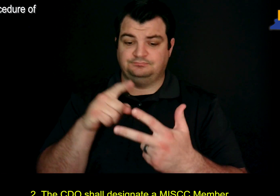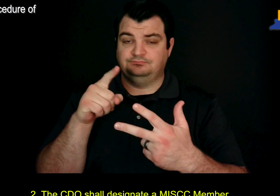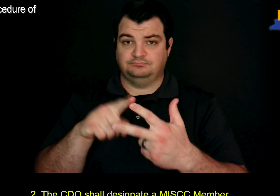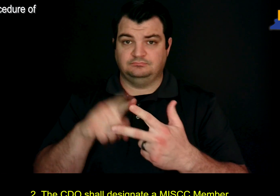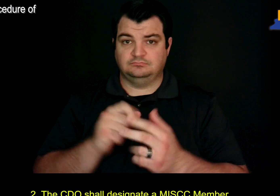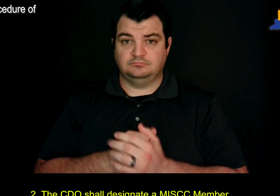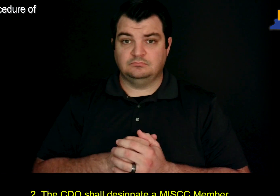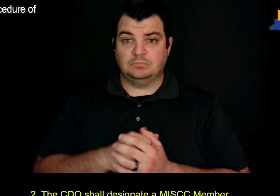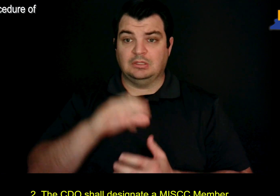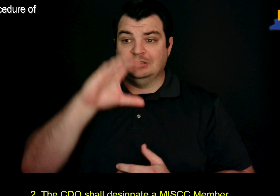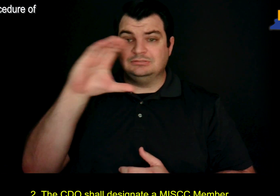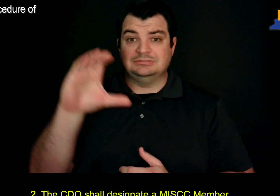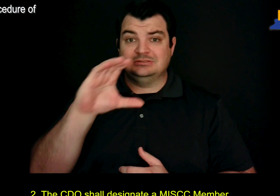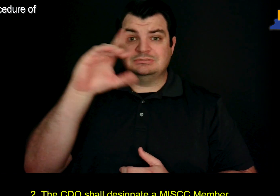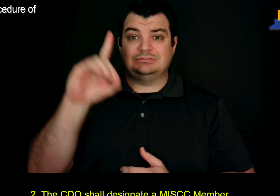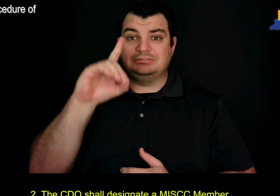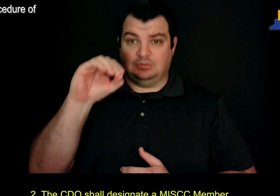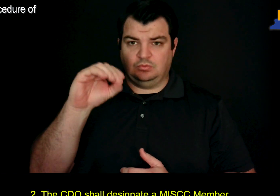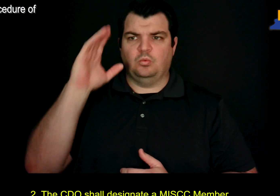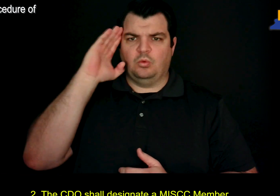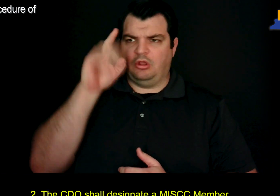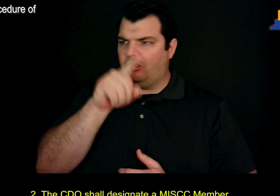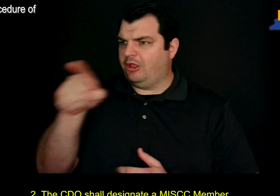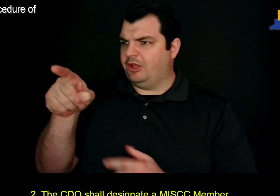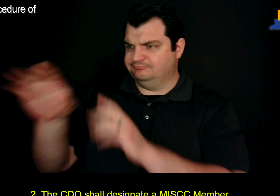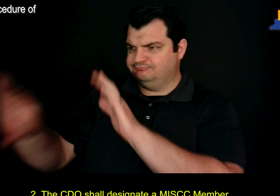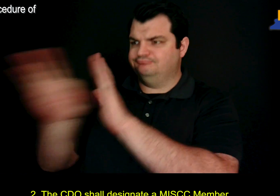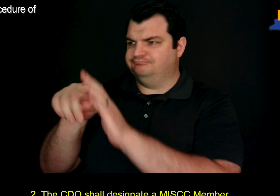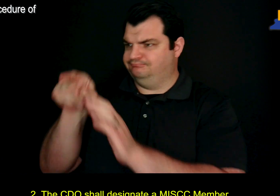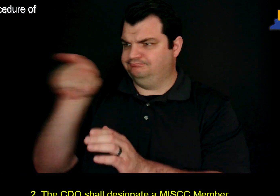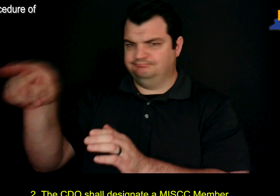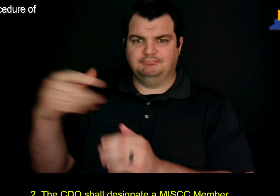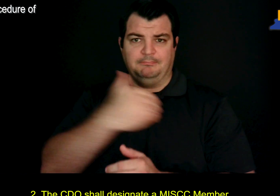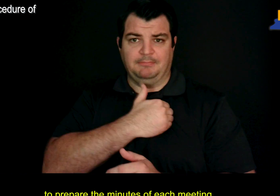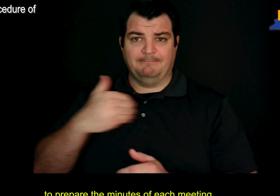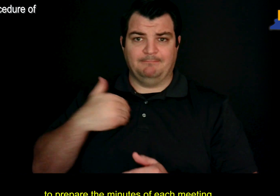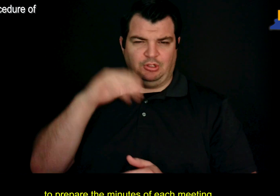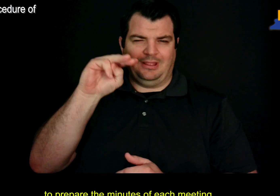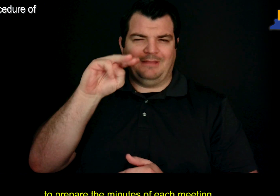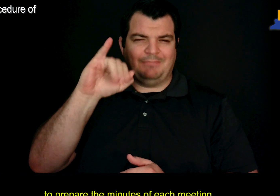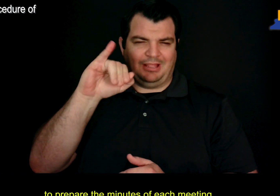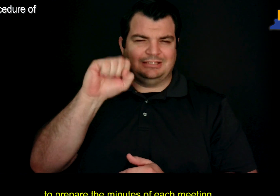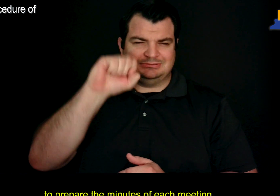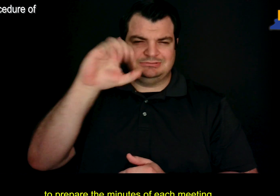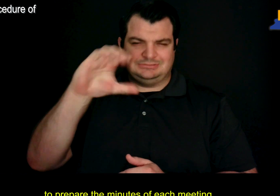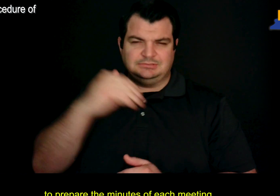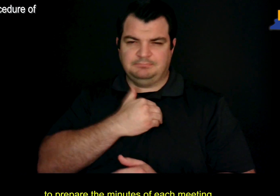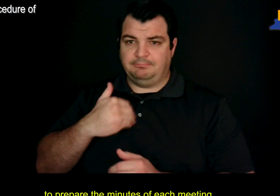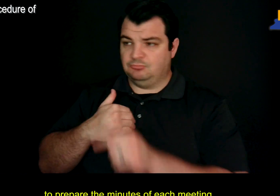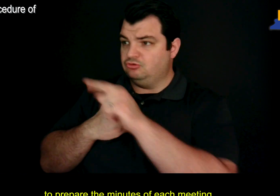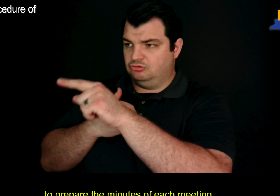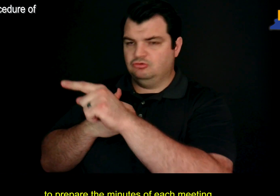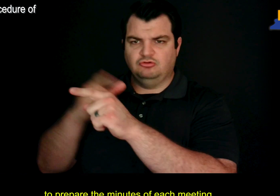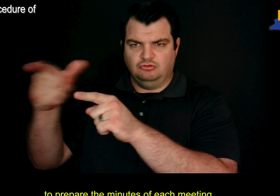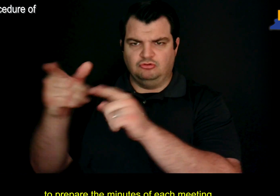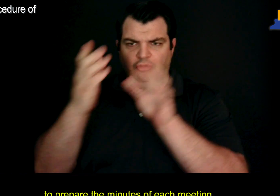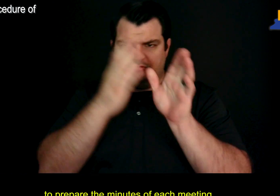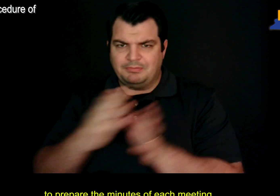2. The CDO shall designate a MISCC Member to prepare the minutes of each meeting.